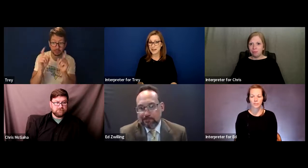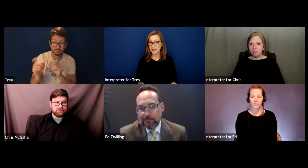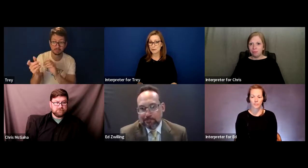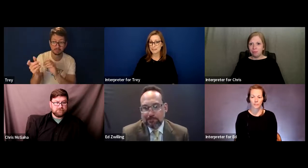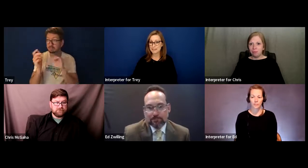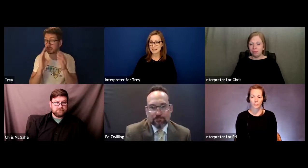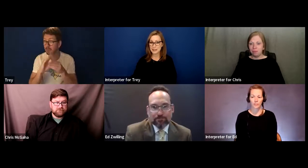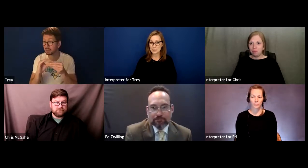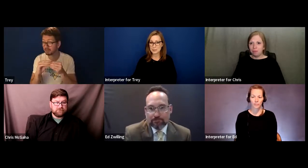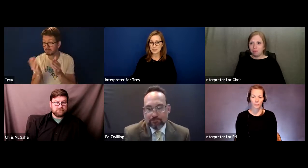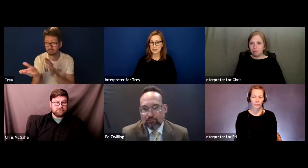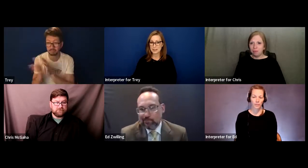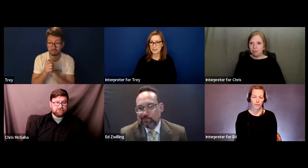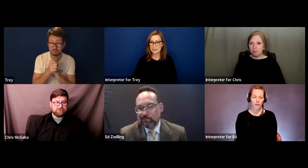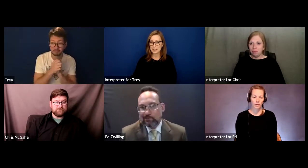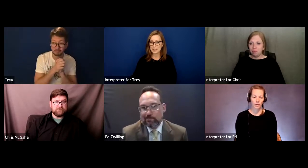Now is the time.